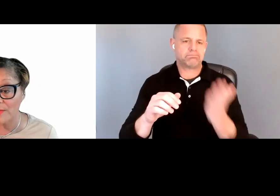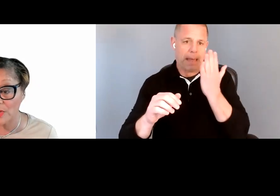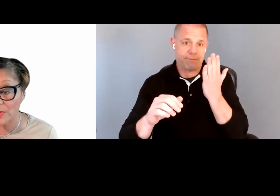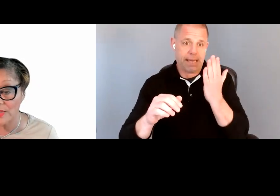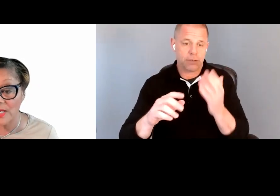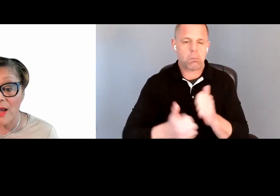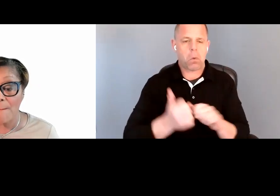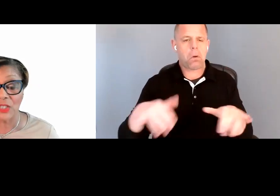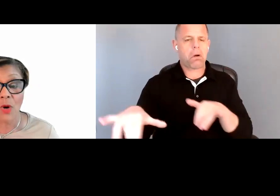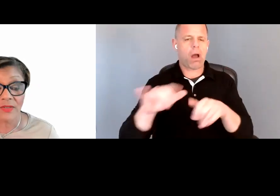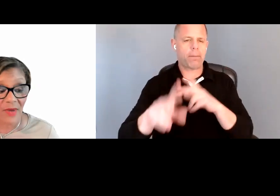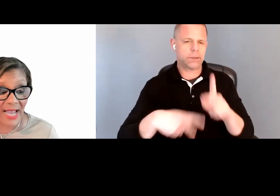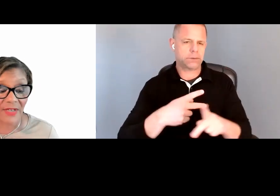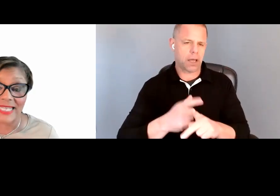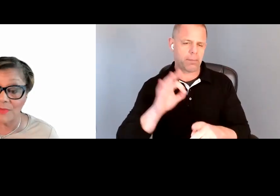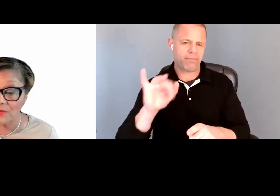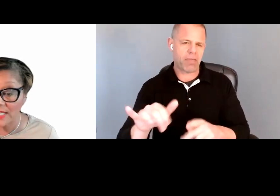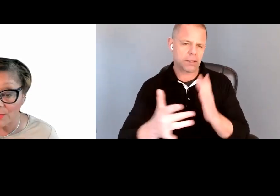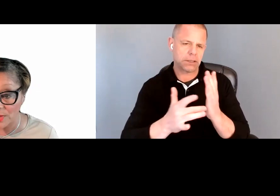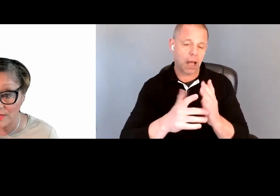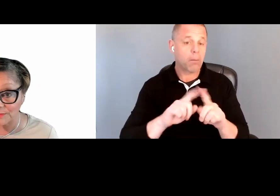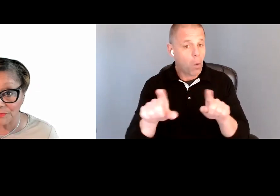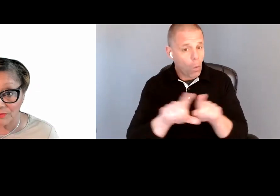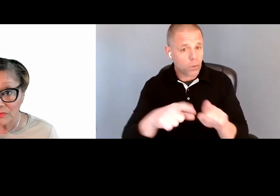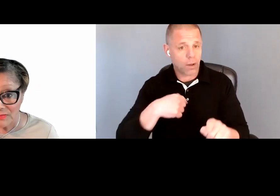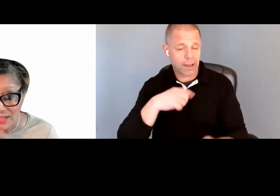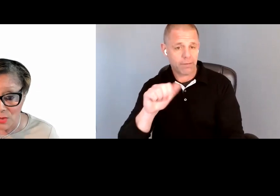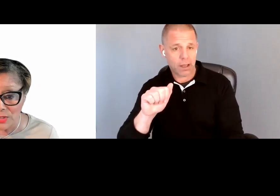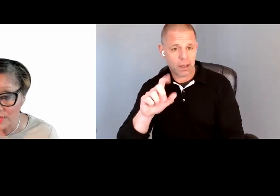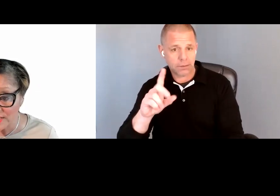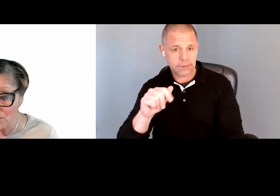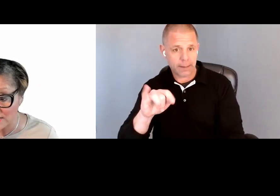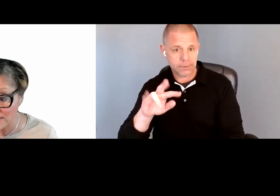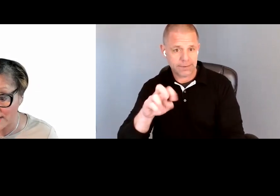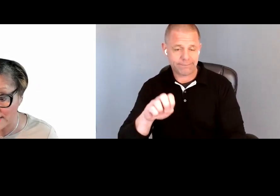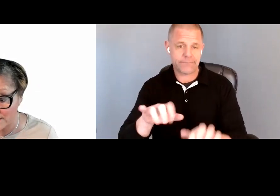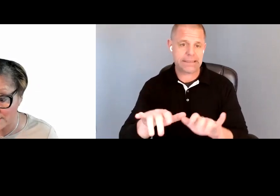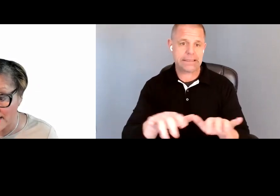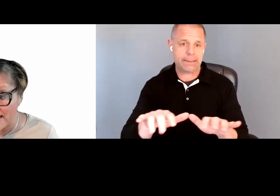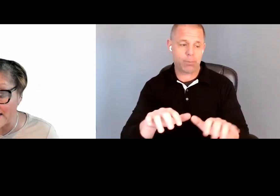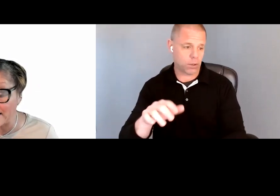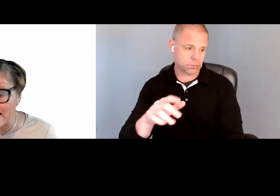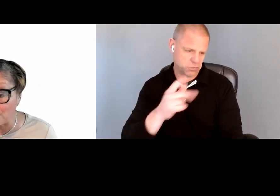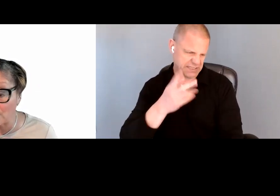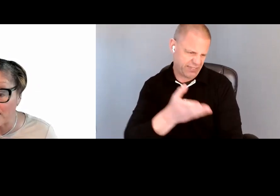by persons, but you also have adaptive keyboards, which you will see right here. And an adaptive